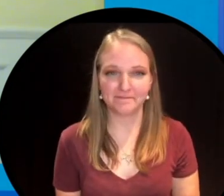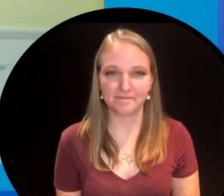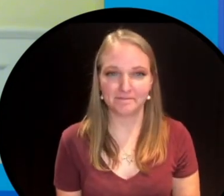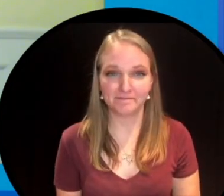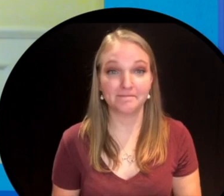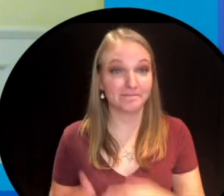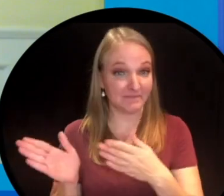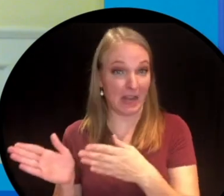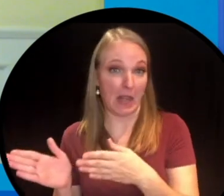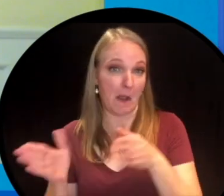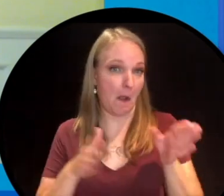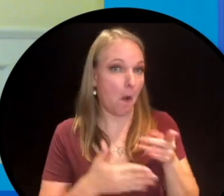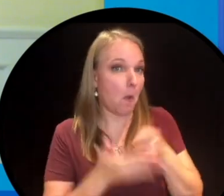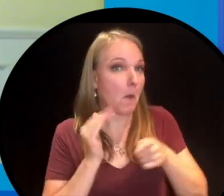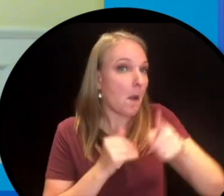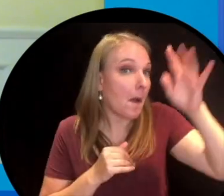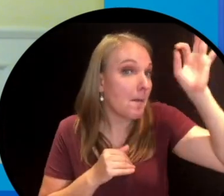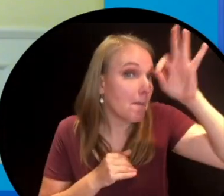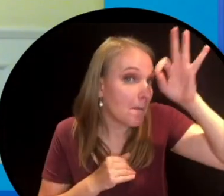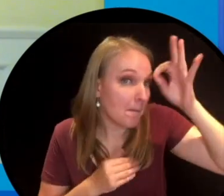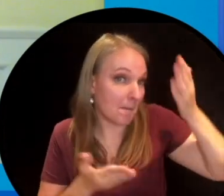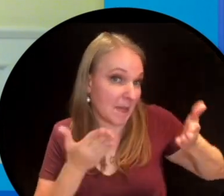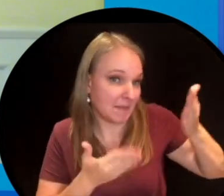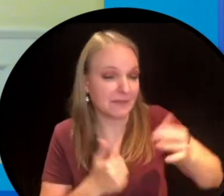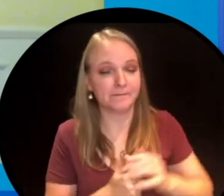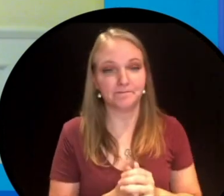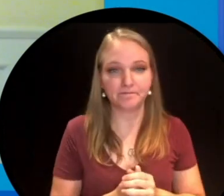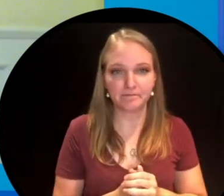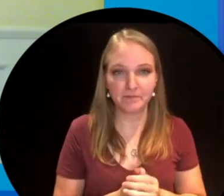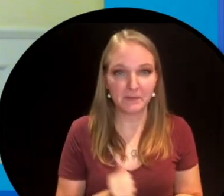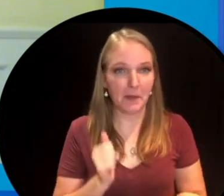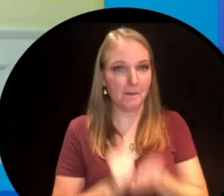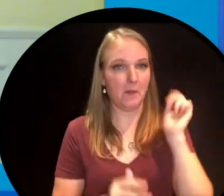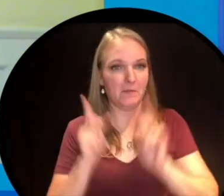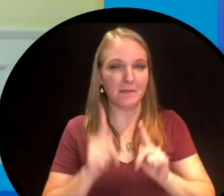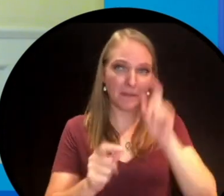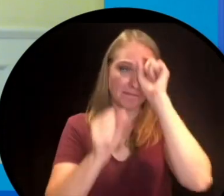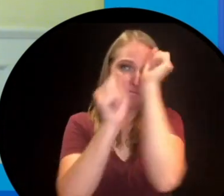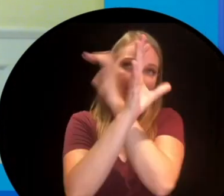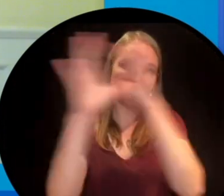Okay on to the things that you probably don't know about Terry. Now if you're like most people,